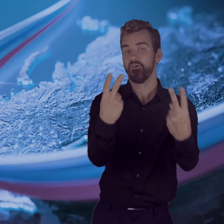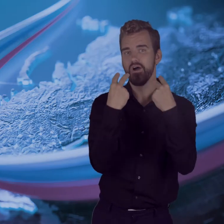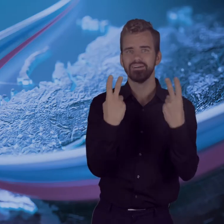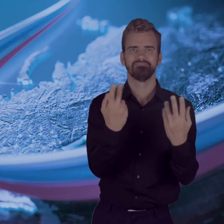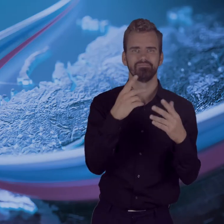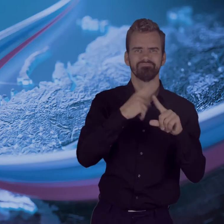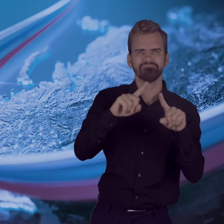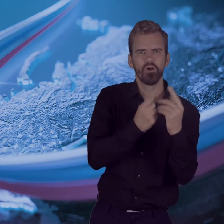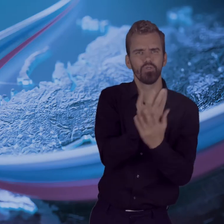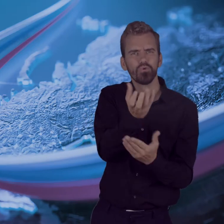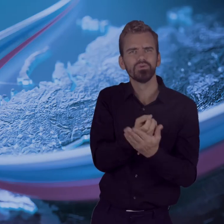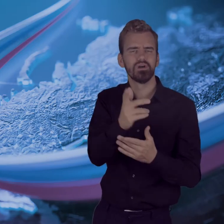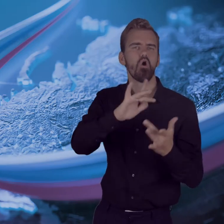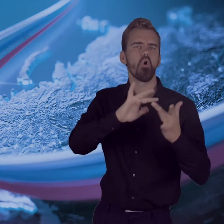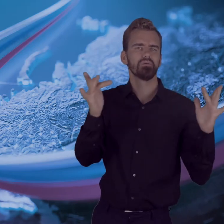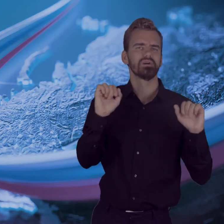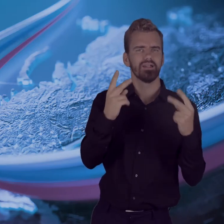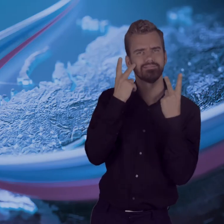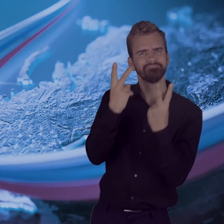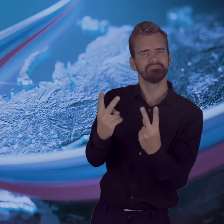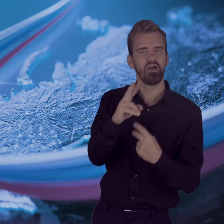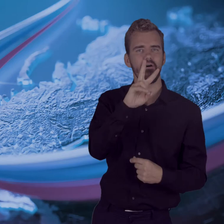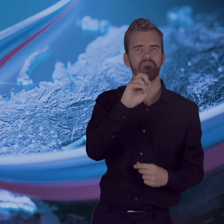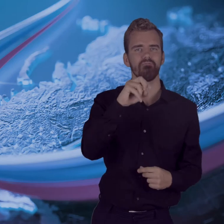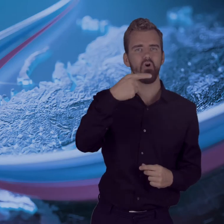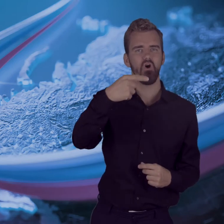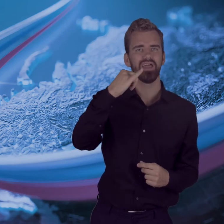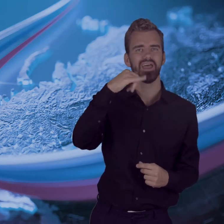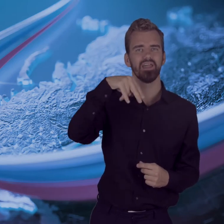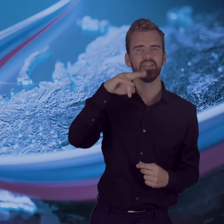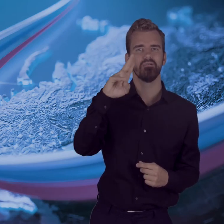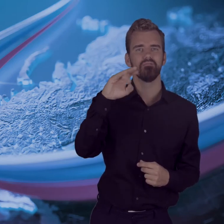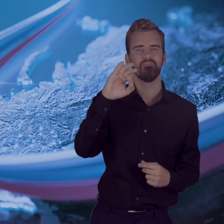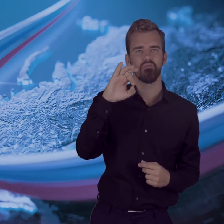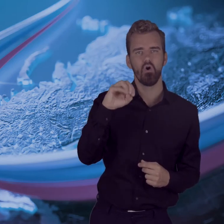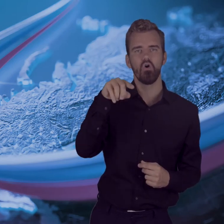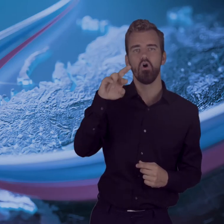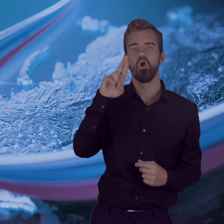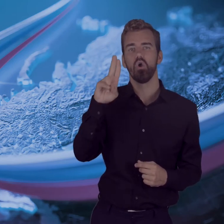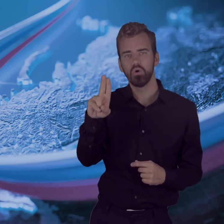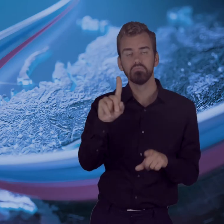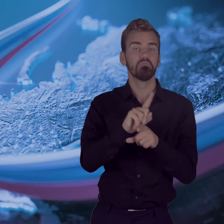Follow our news on the voginfo.ru website